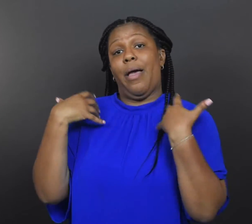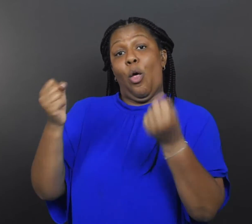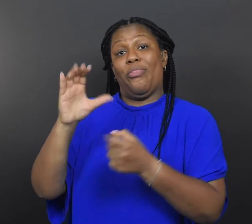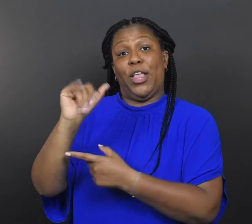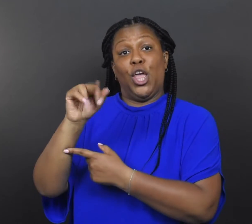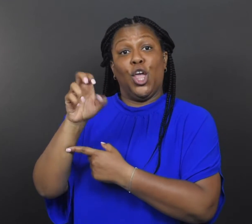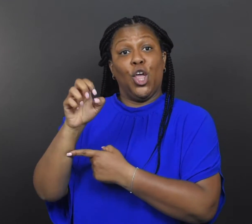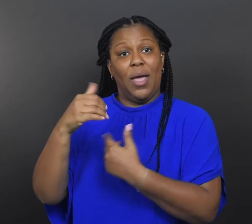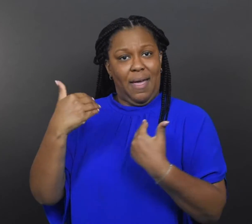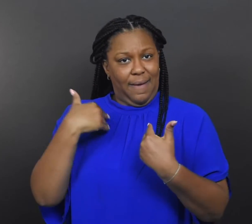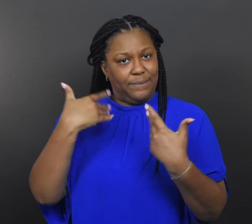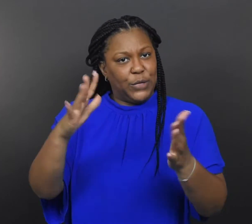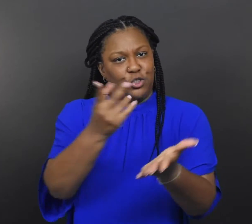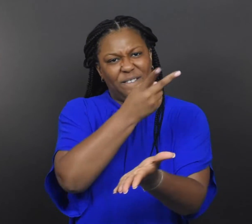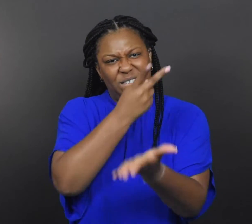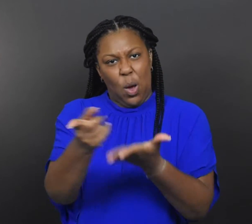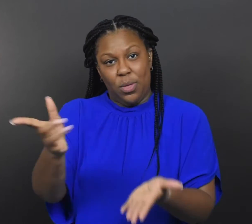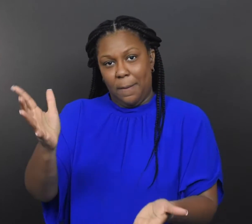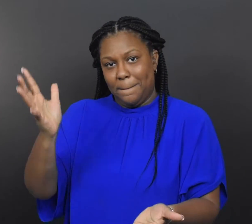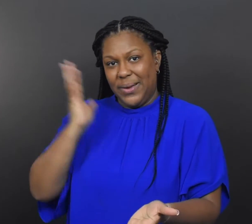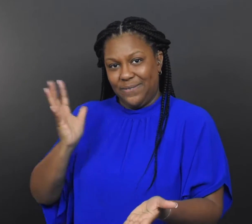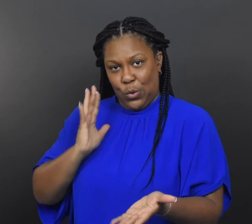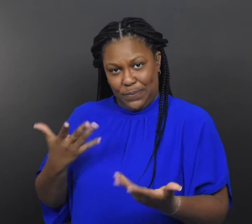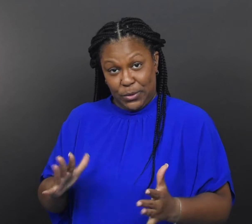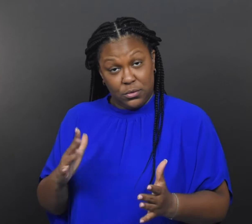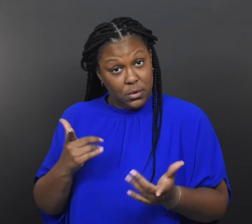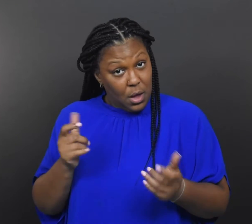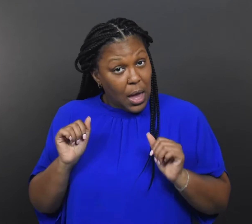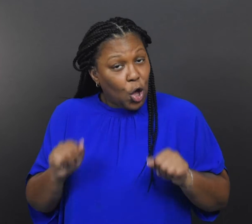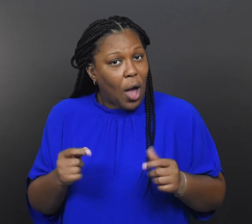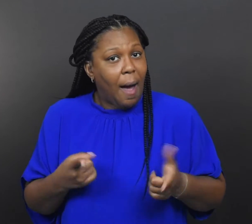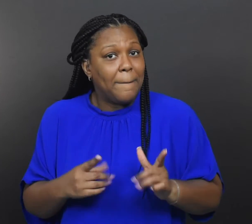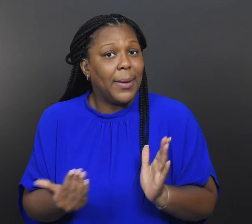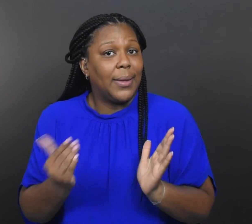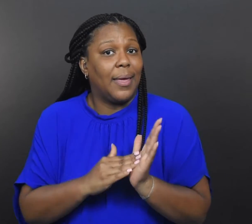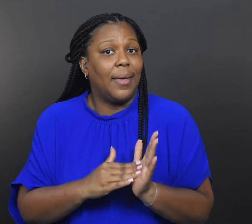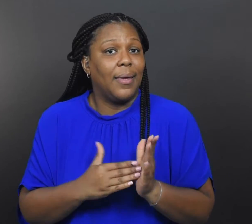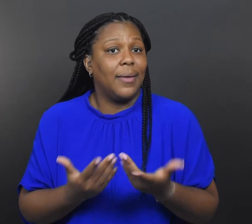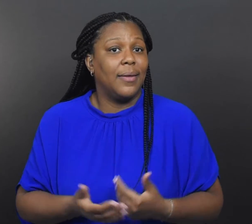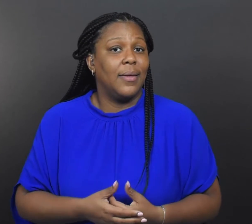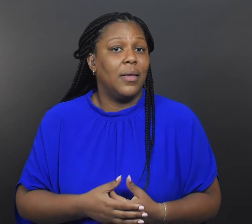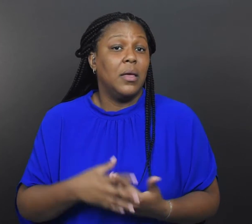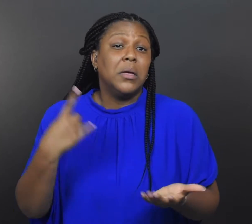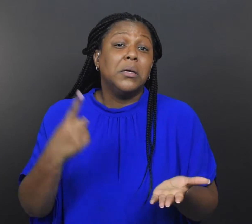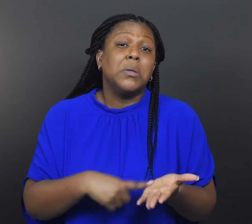and health care have failed them before and could again.